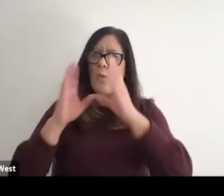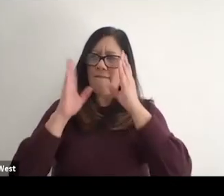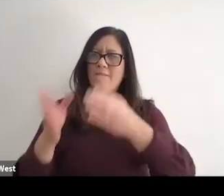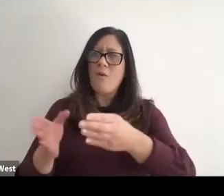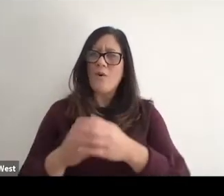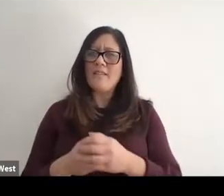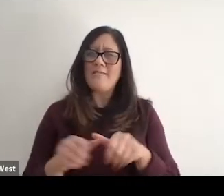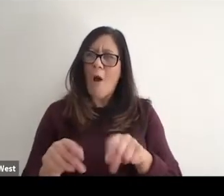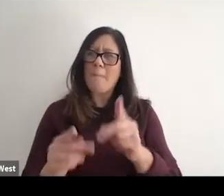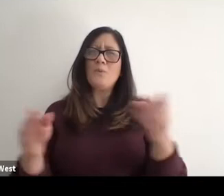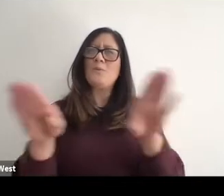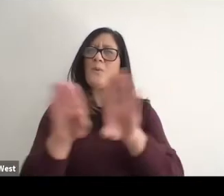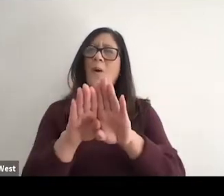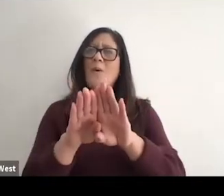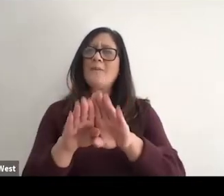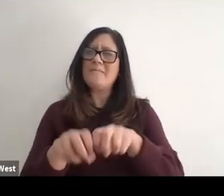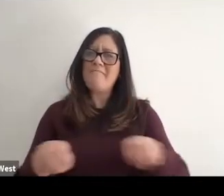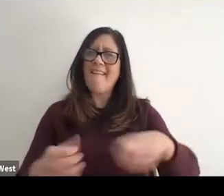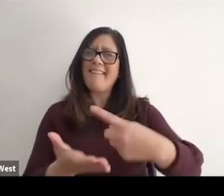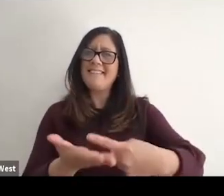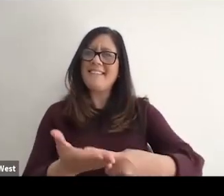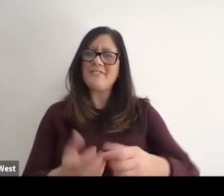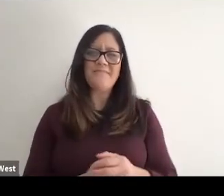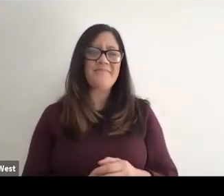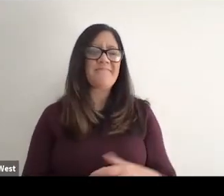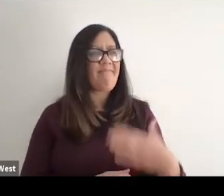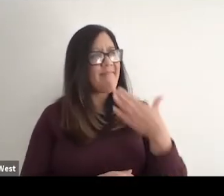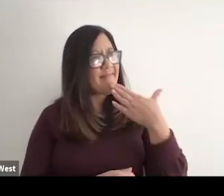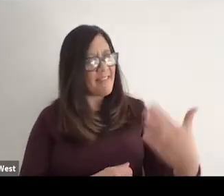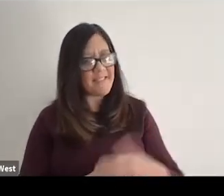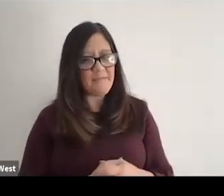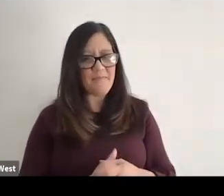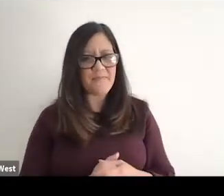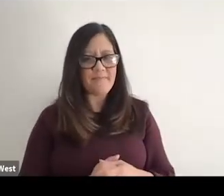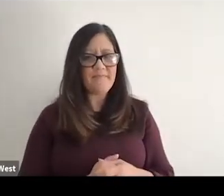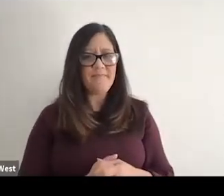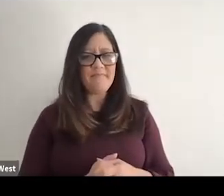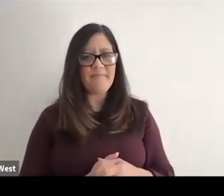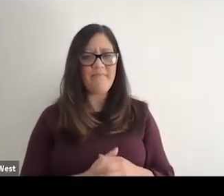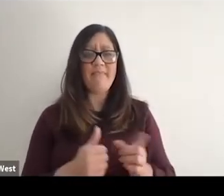you the opportunity to close this out. Well, thanks and um. Well, firstly,